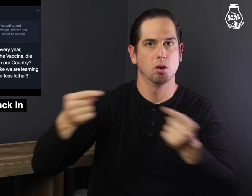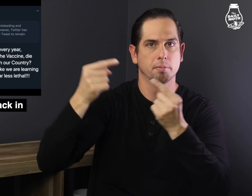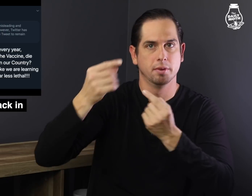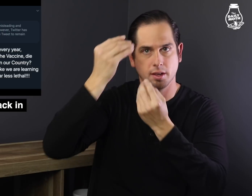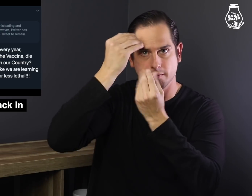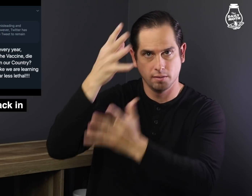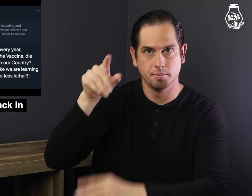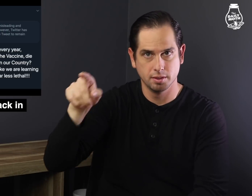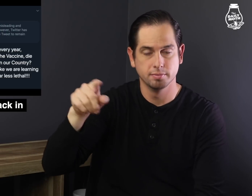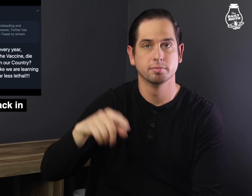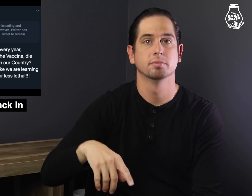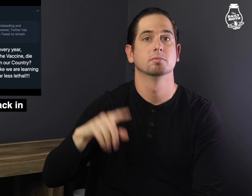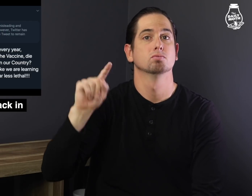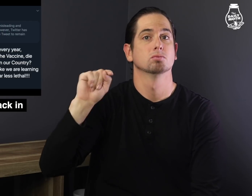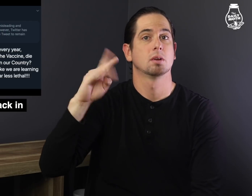and harmful information,"